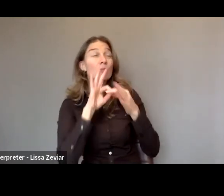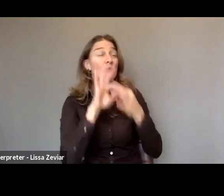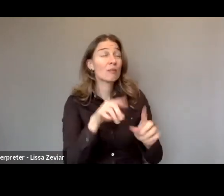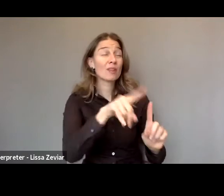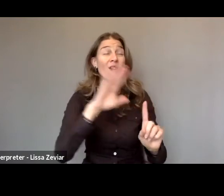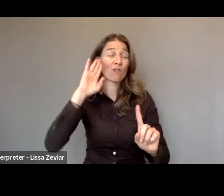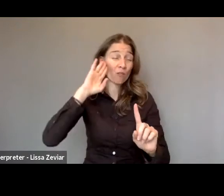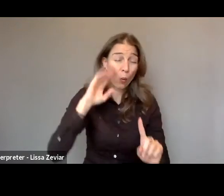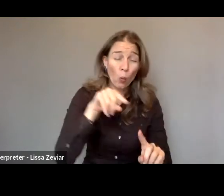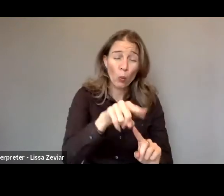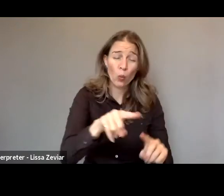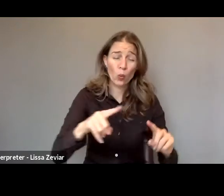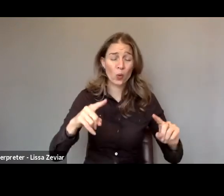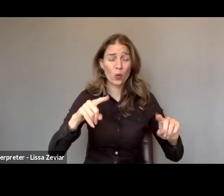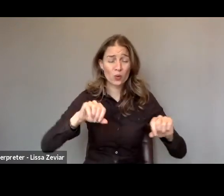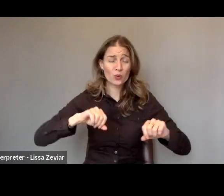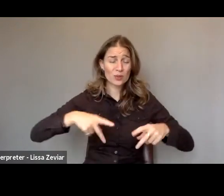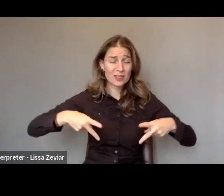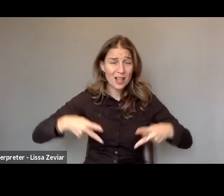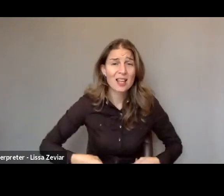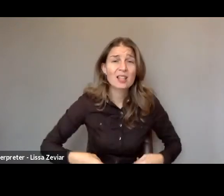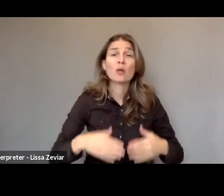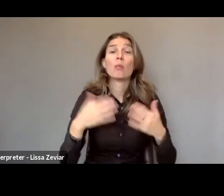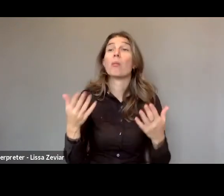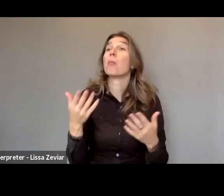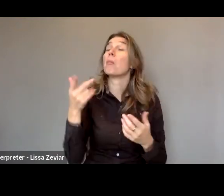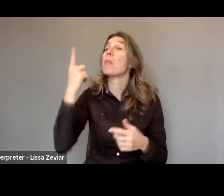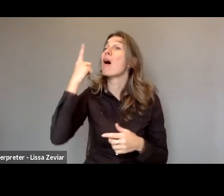A very unknown issue for the feminist movement in Spain.